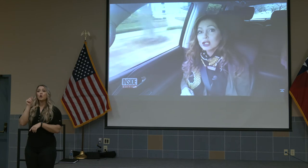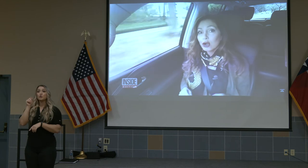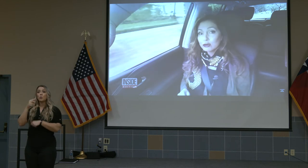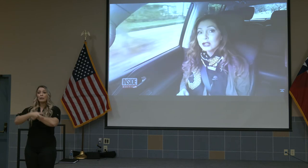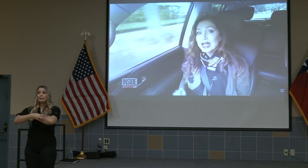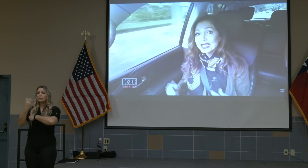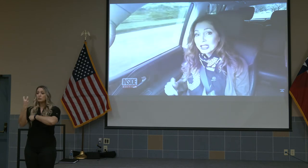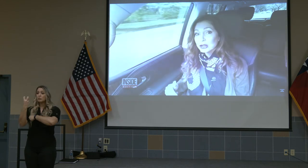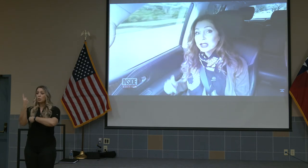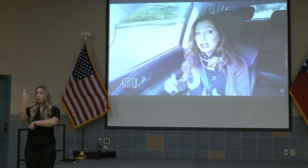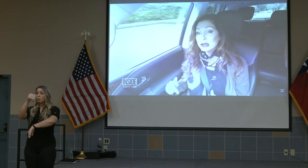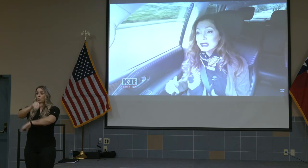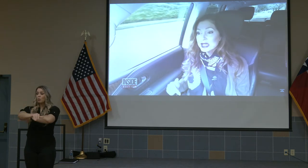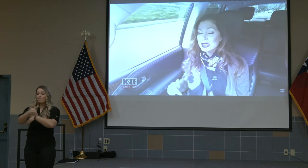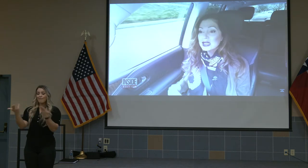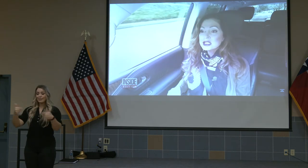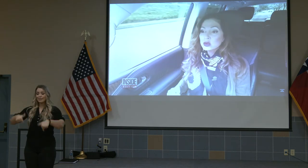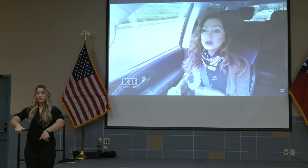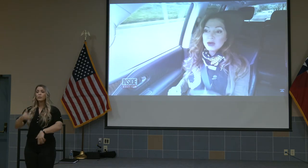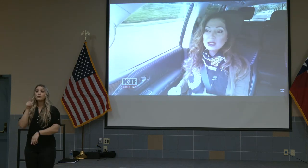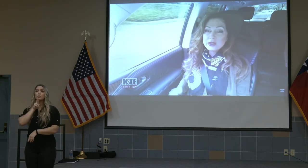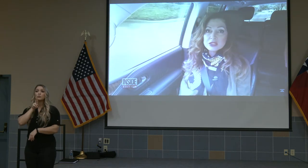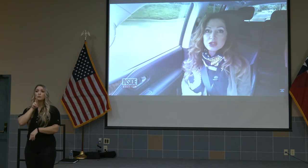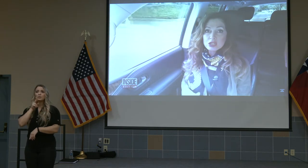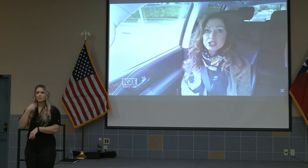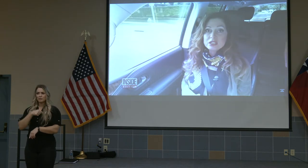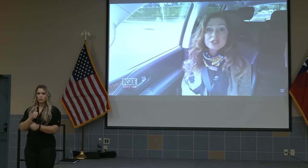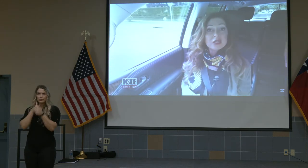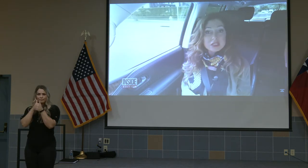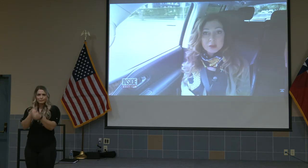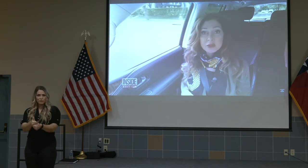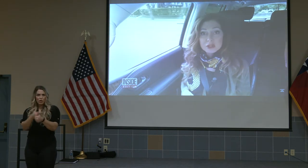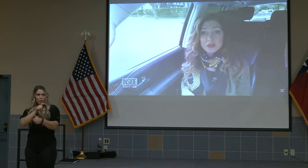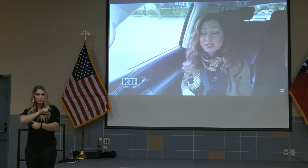overnight here in Houston. So we're following a sergeant to talk to some of those victims.